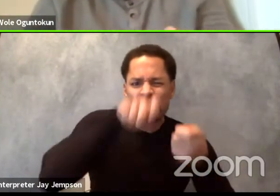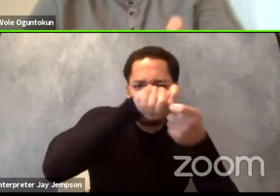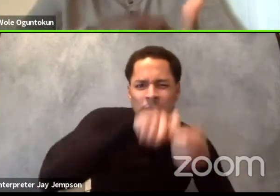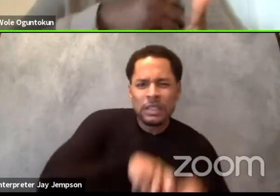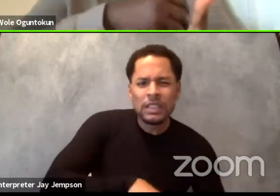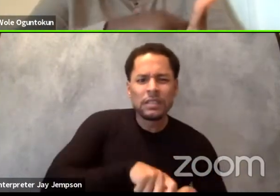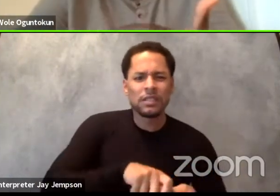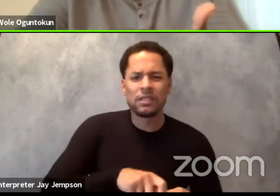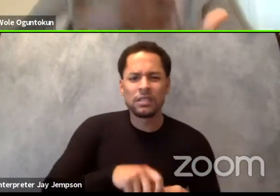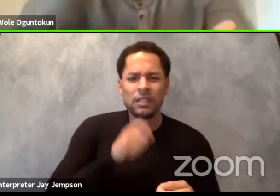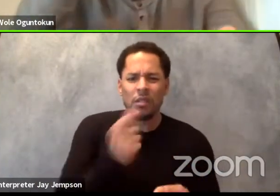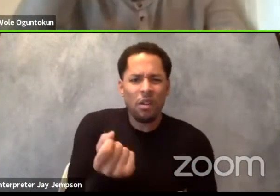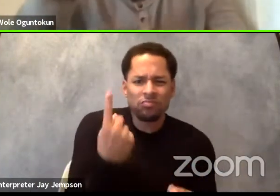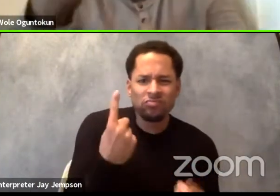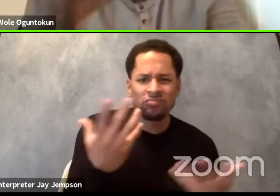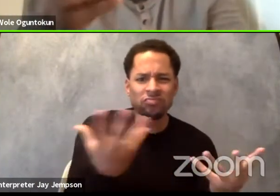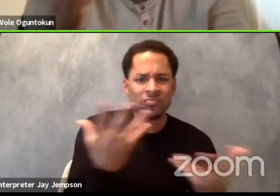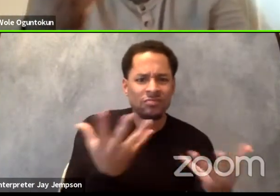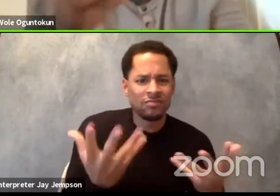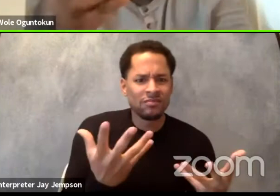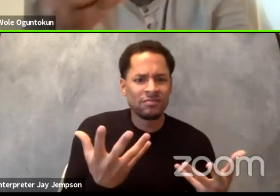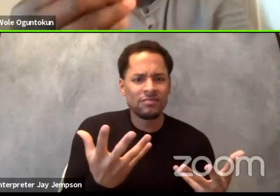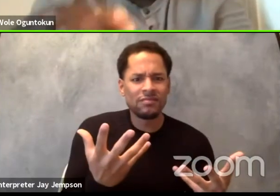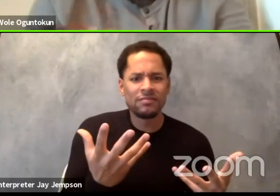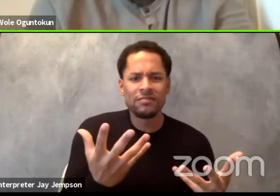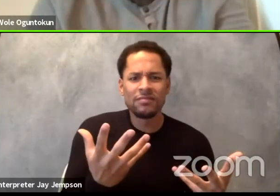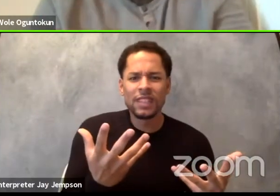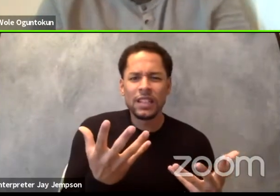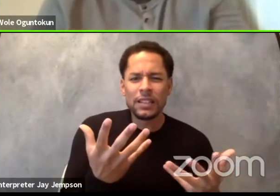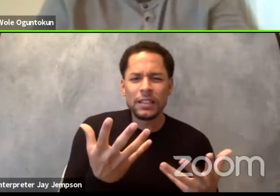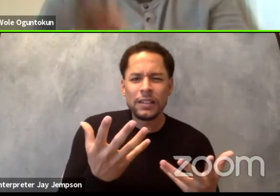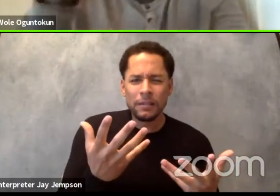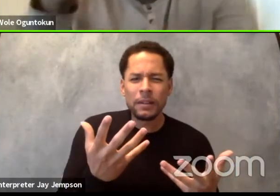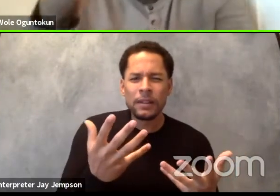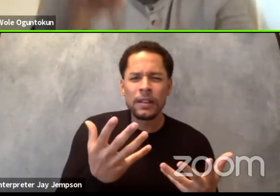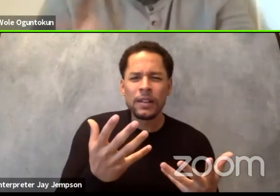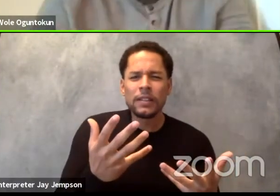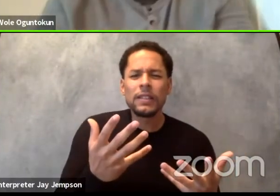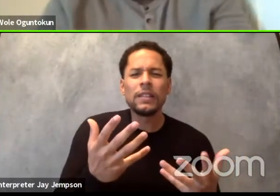I do not understand the little meanings that make up the whole.